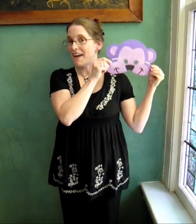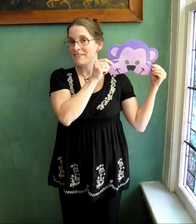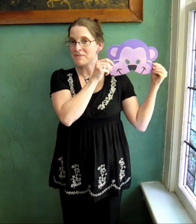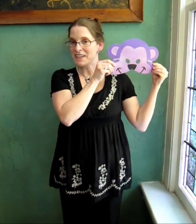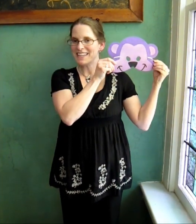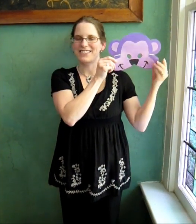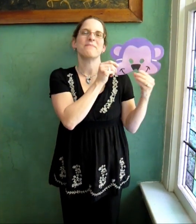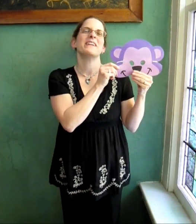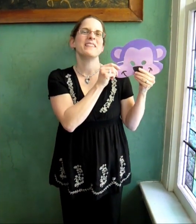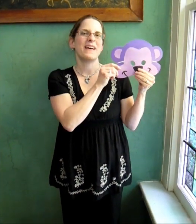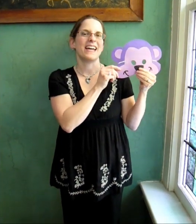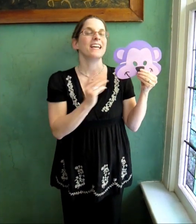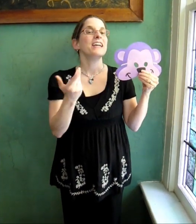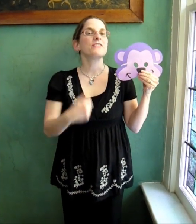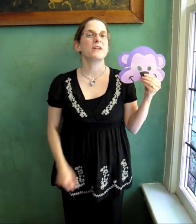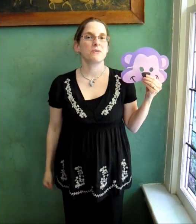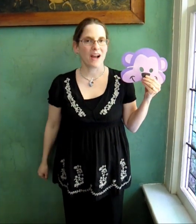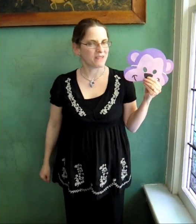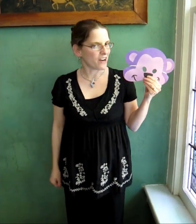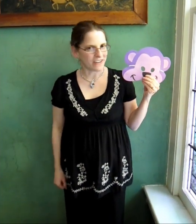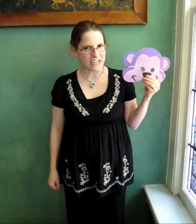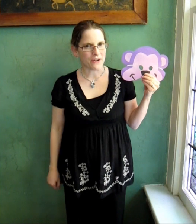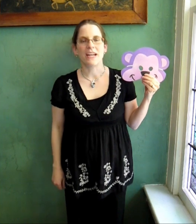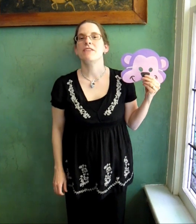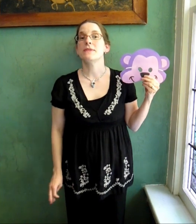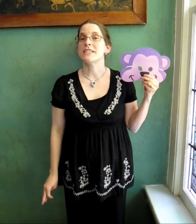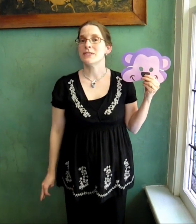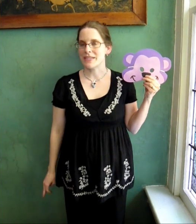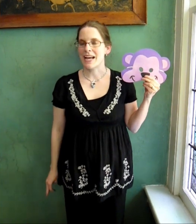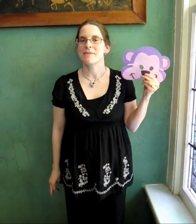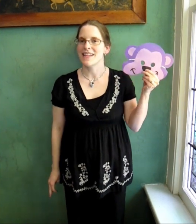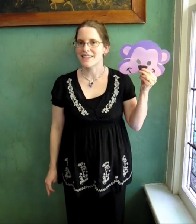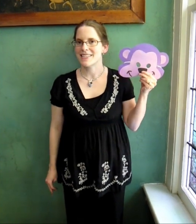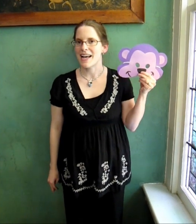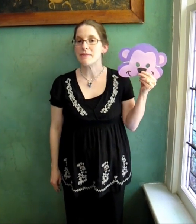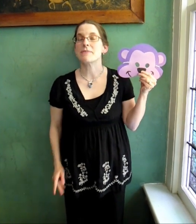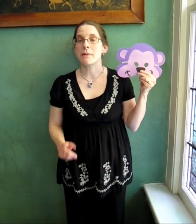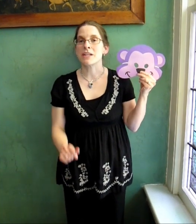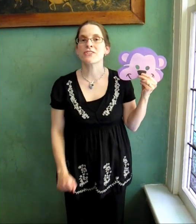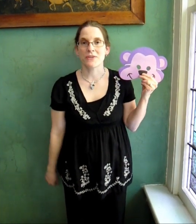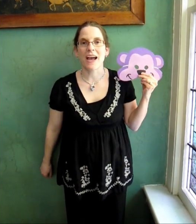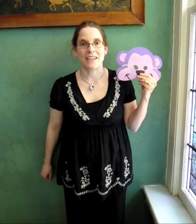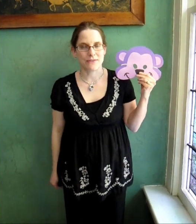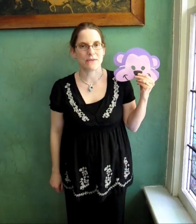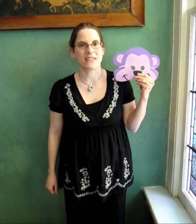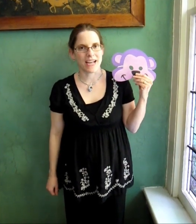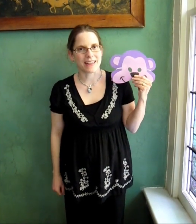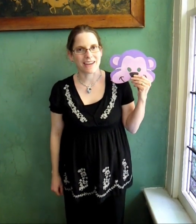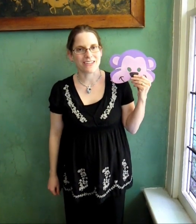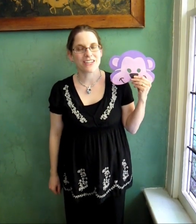Five Little Monkeys Jumping on the Bed. Here's one you probably already know and have used in storytimes lots of times, but I'm going to show you how to use it with sign language.